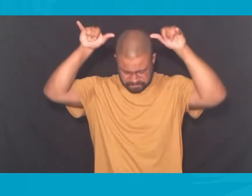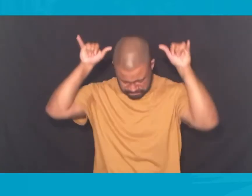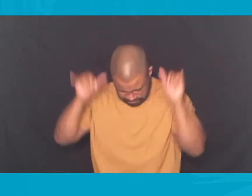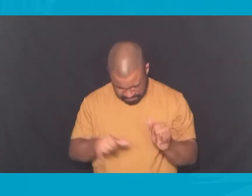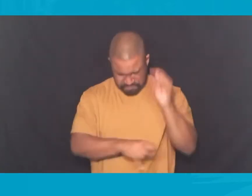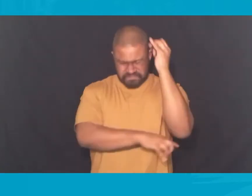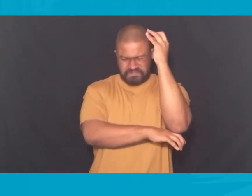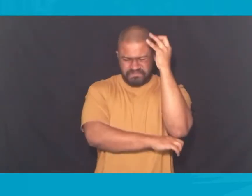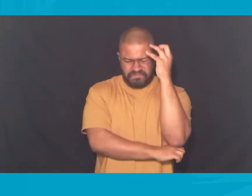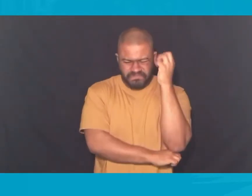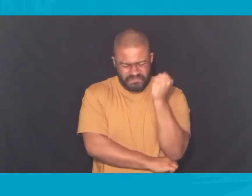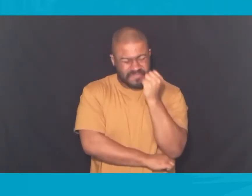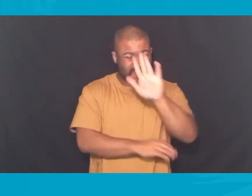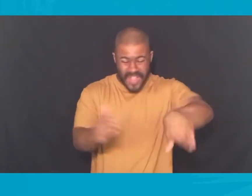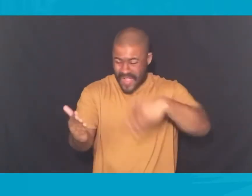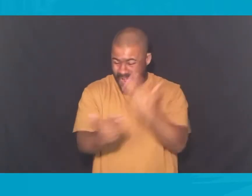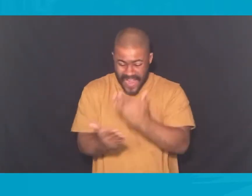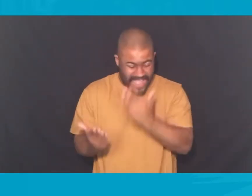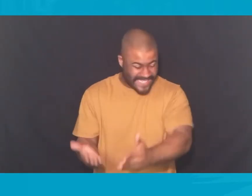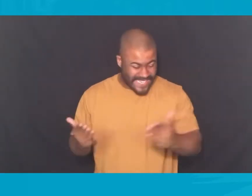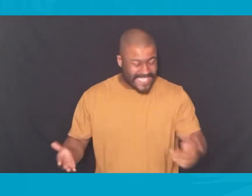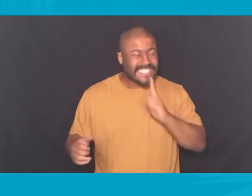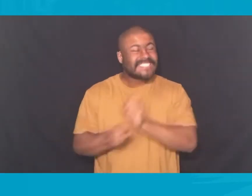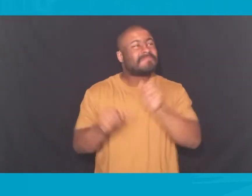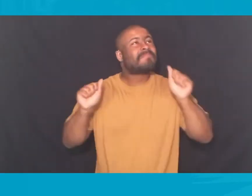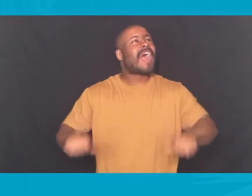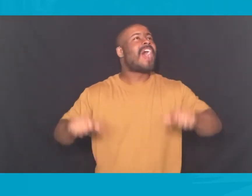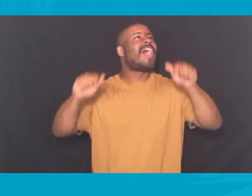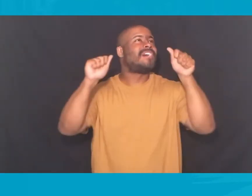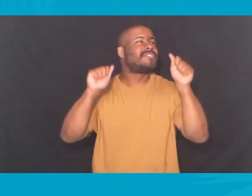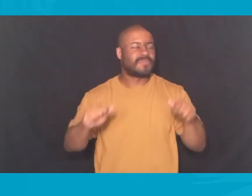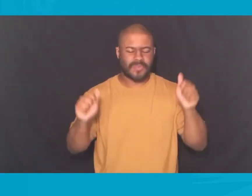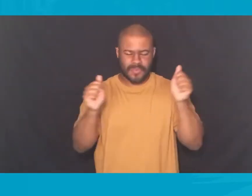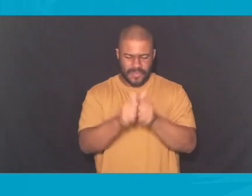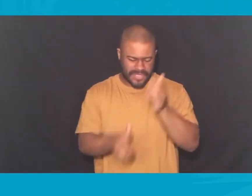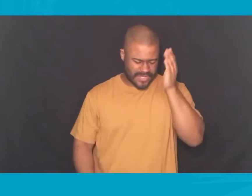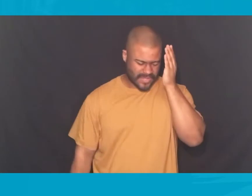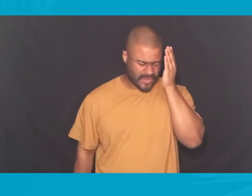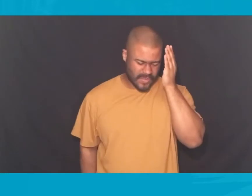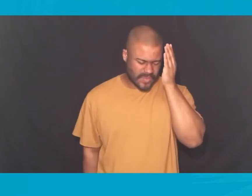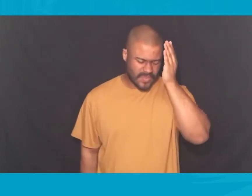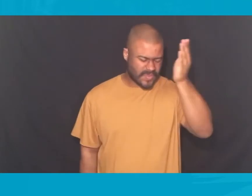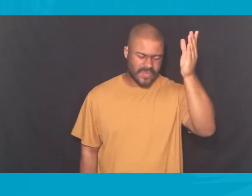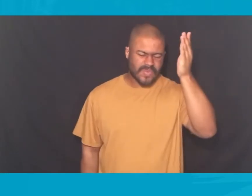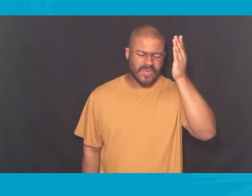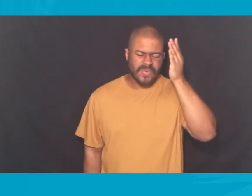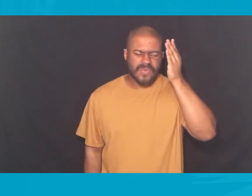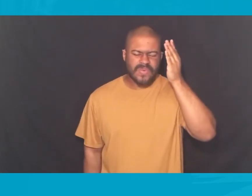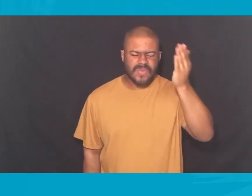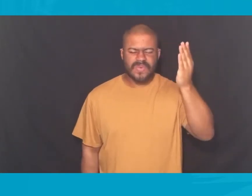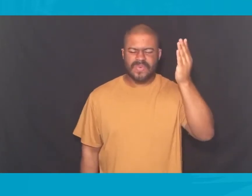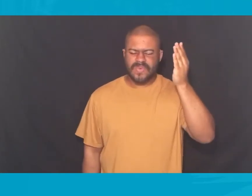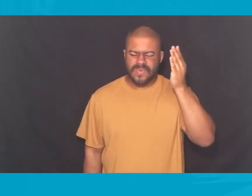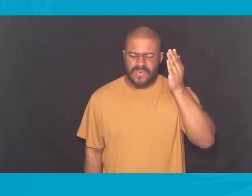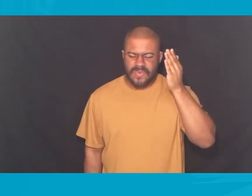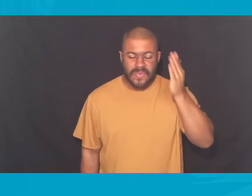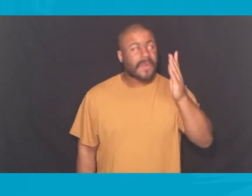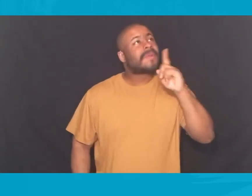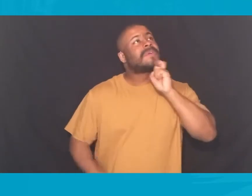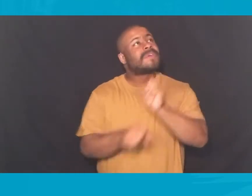Your word's unstoppable All things are possible in you